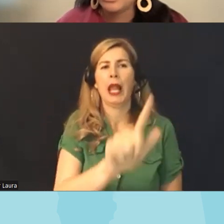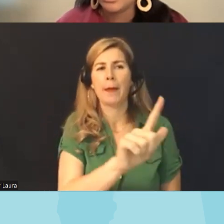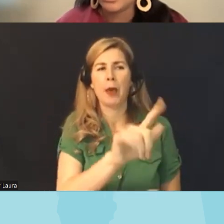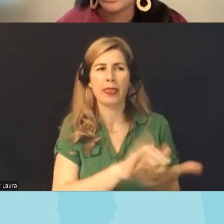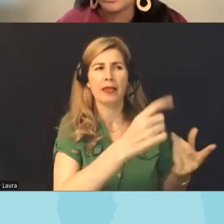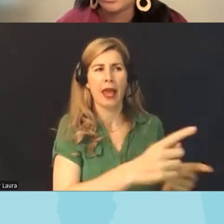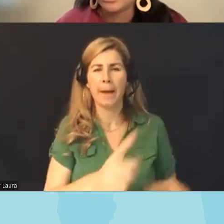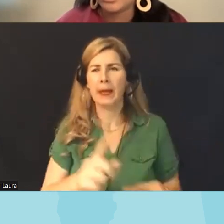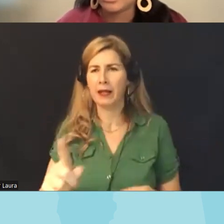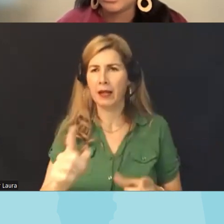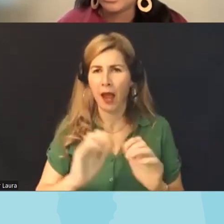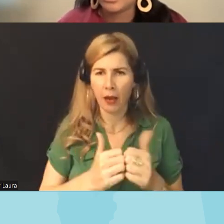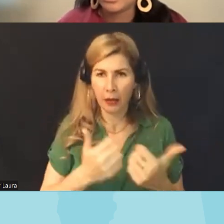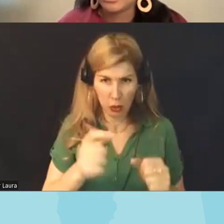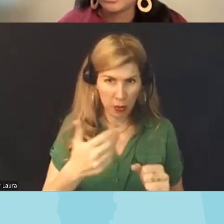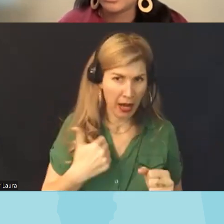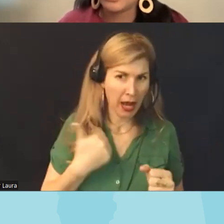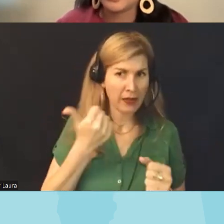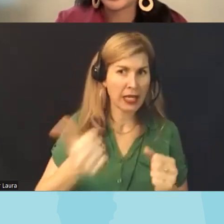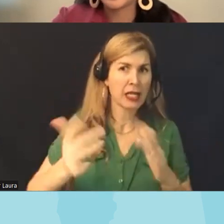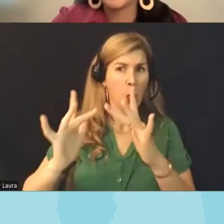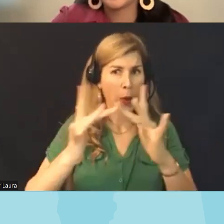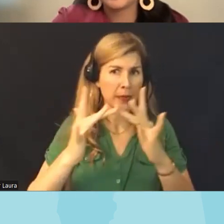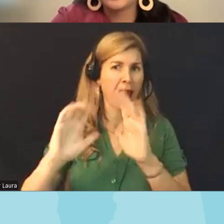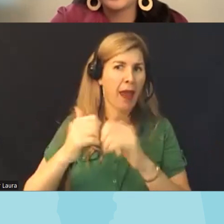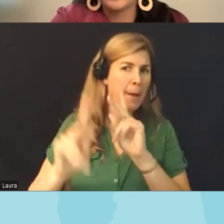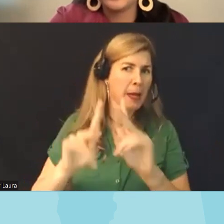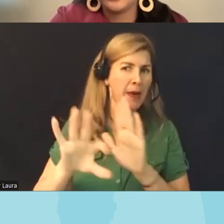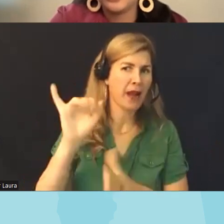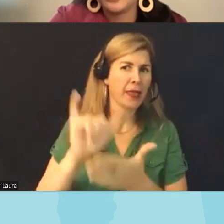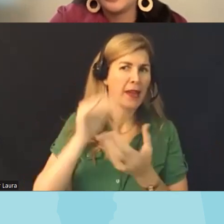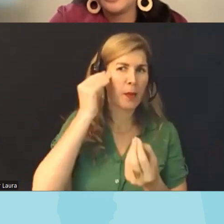where where do you have a resource for where folks can find that information I'm putting you